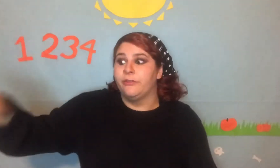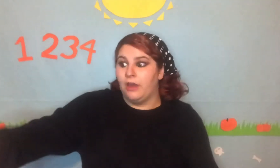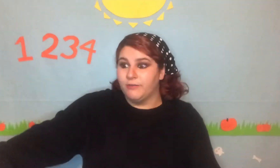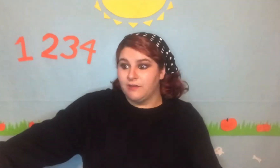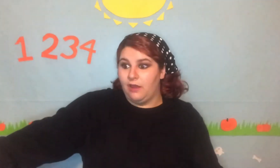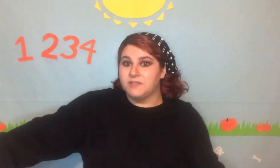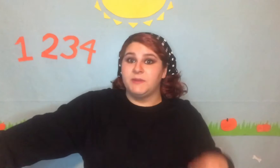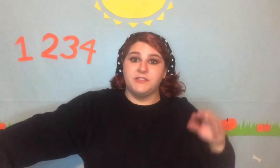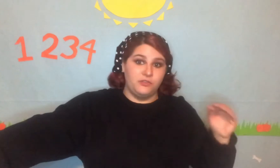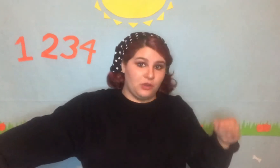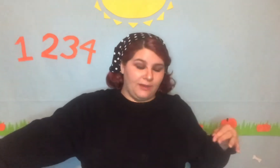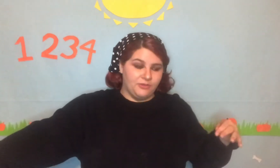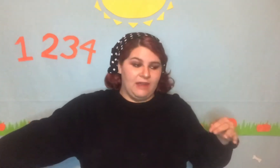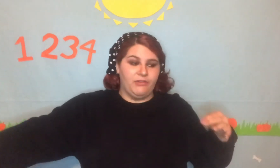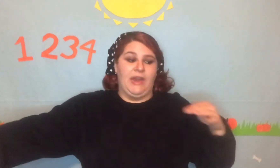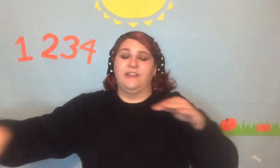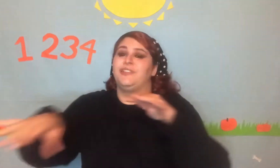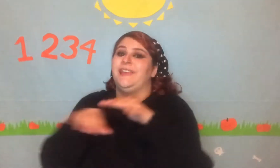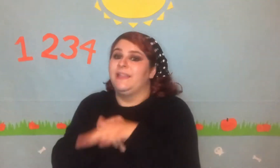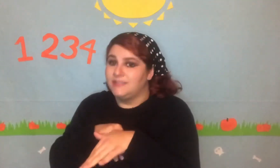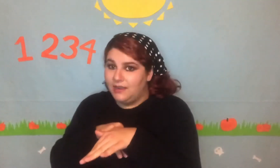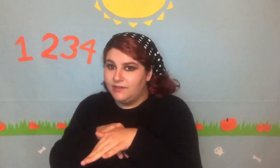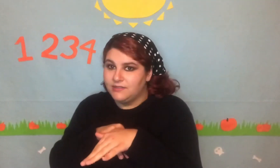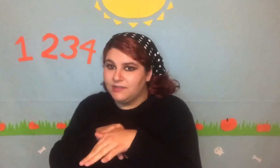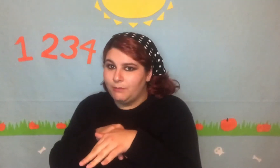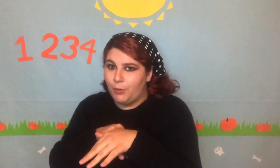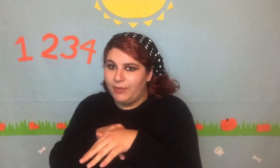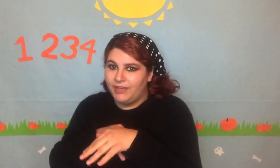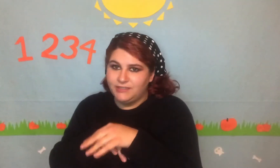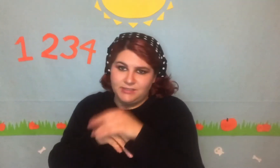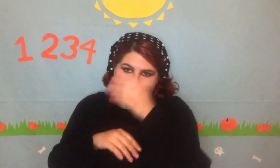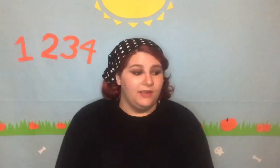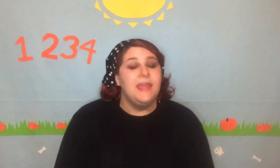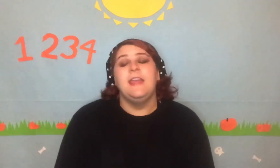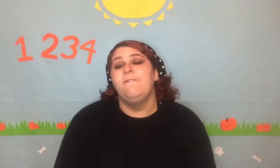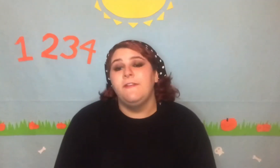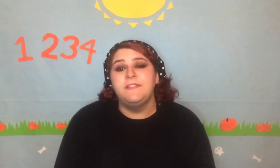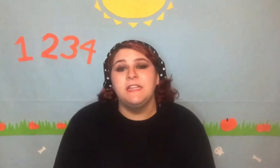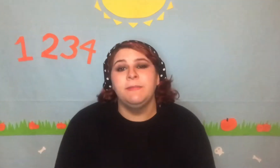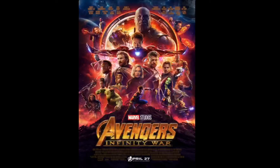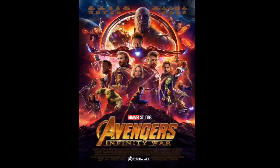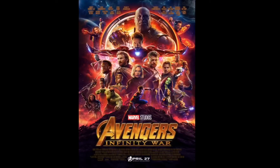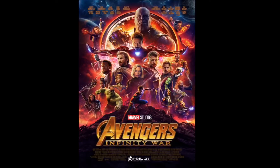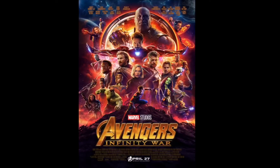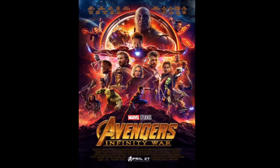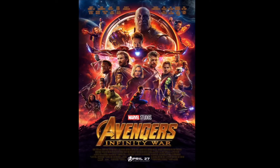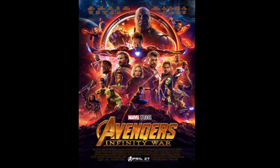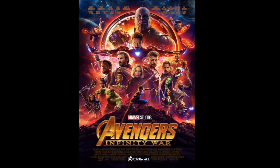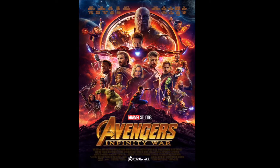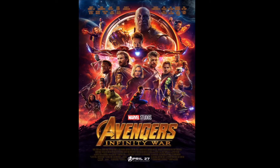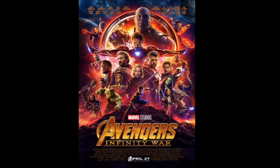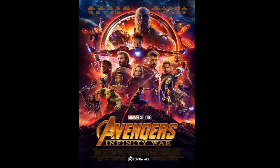was lost because you time traveled actually isn't moment. In 15th place is Avengers: Infinity War.